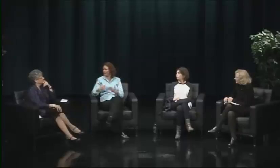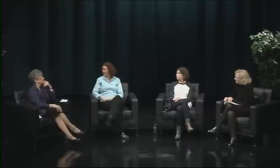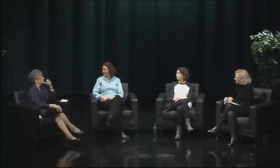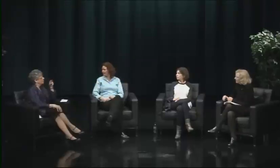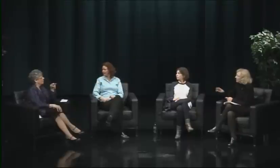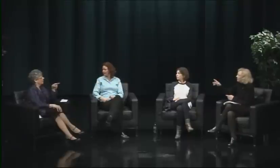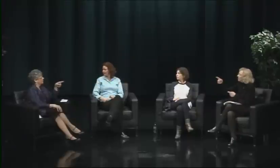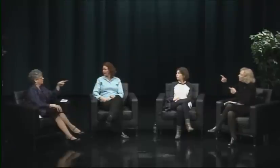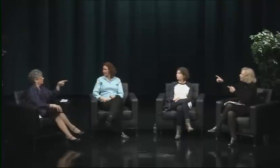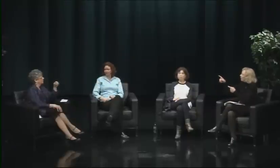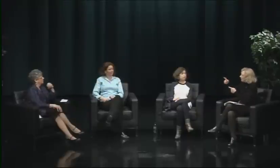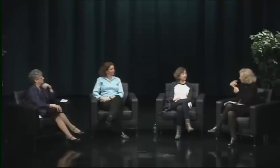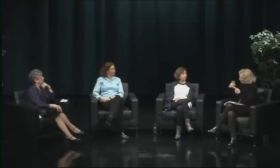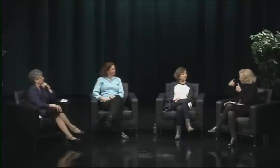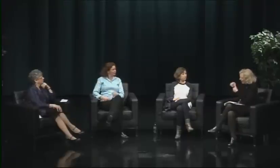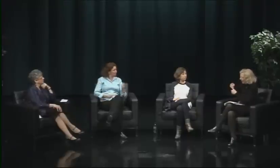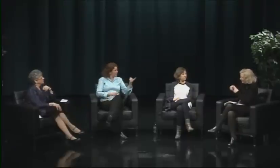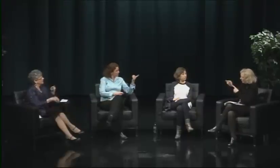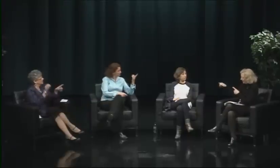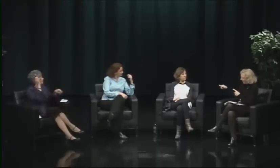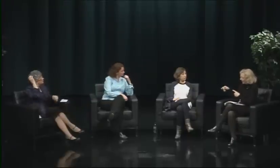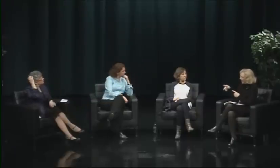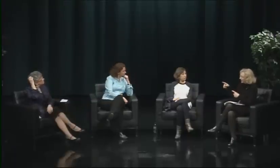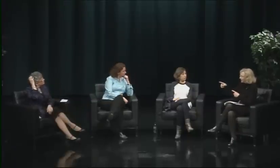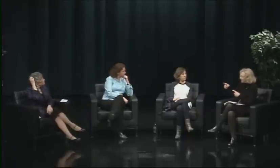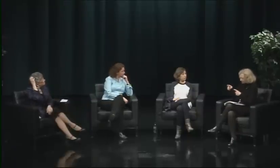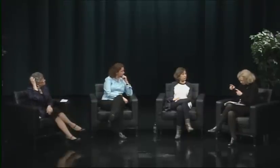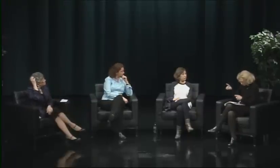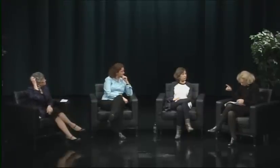Women followed their lead and do to this day,